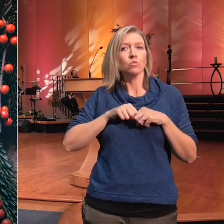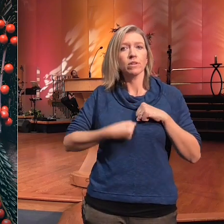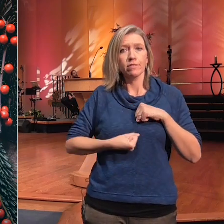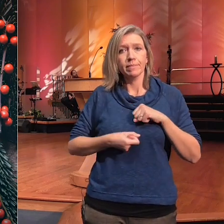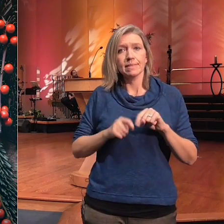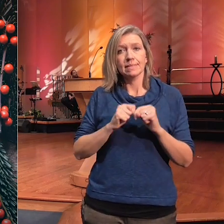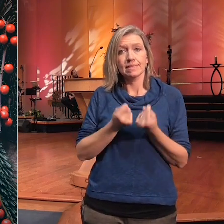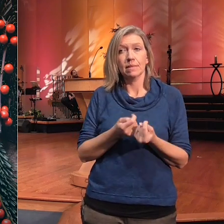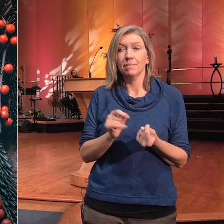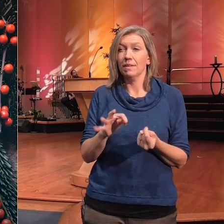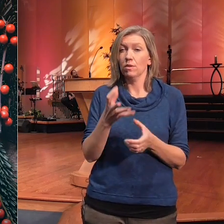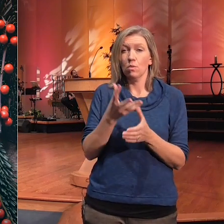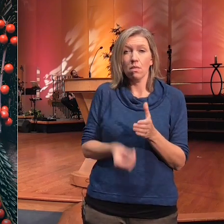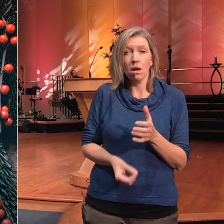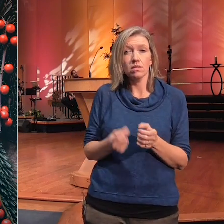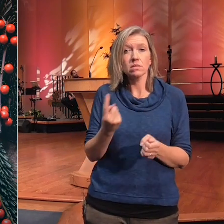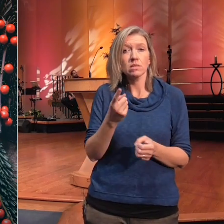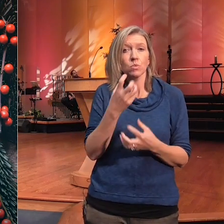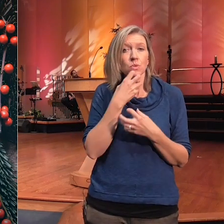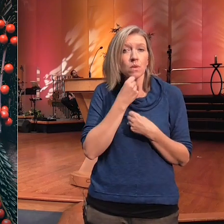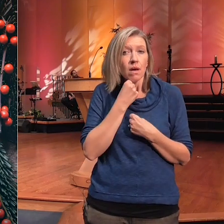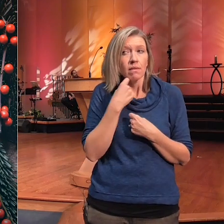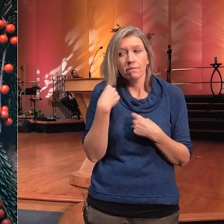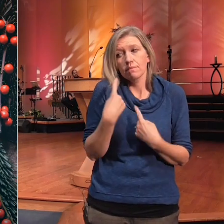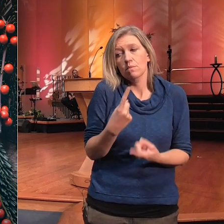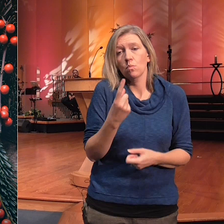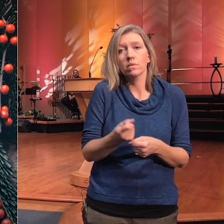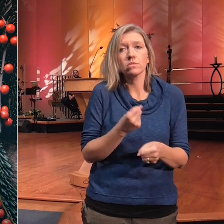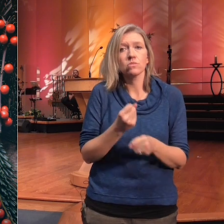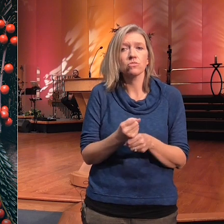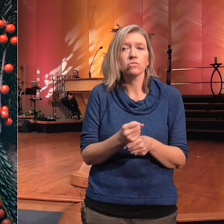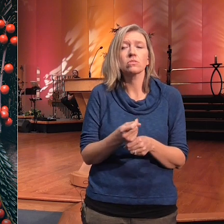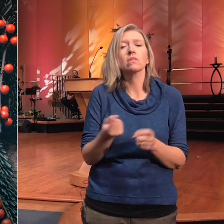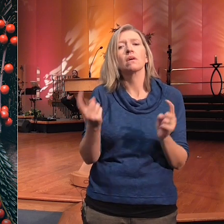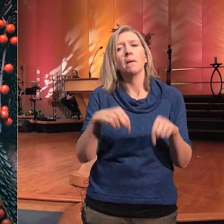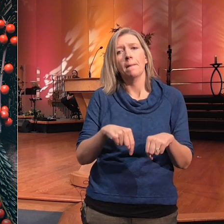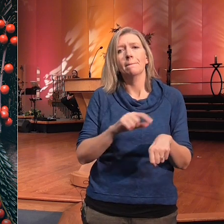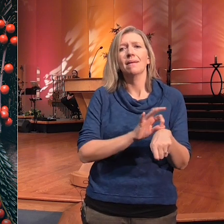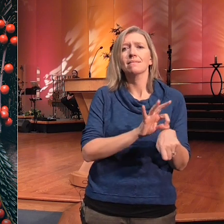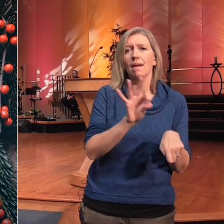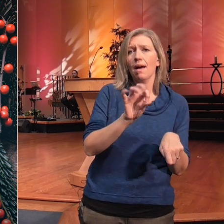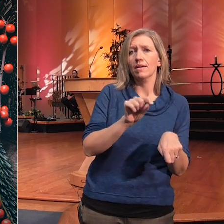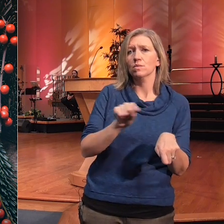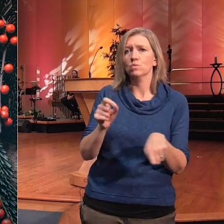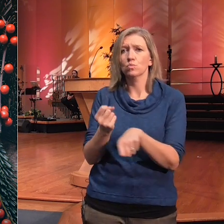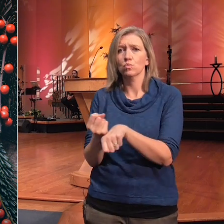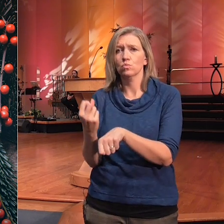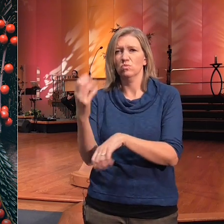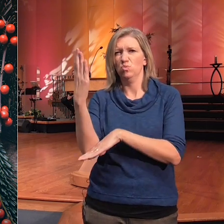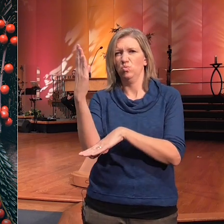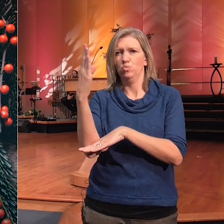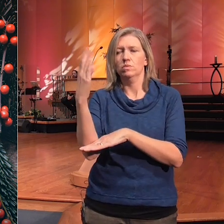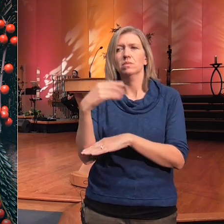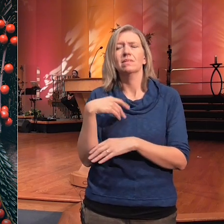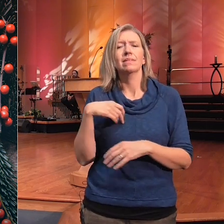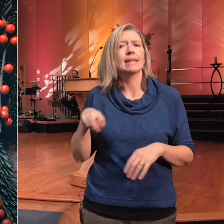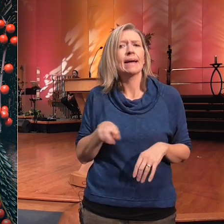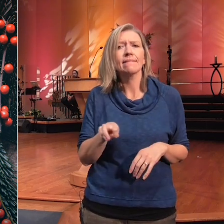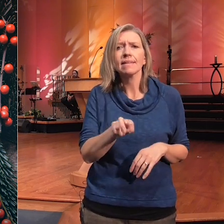year to come it's uh from 9 to 12 navigating the holidays it's a heartfelt wonderful support